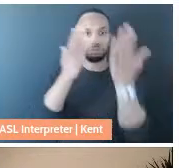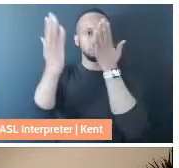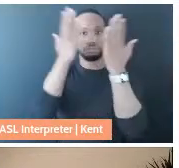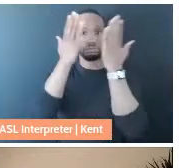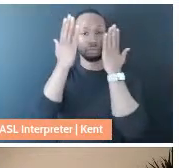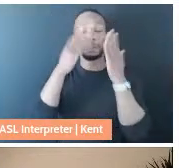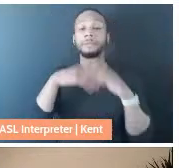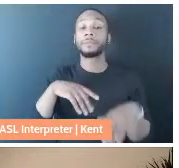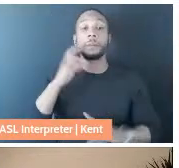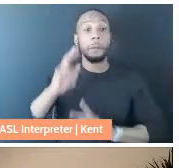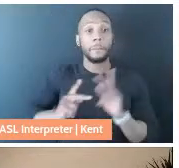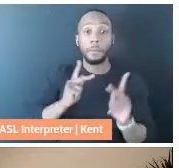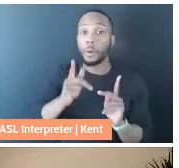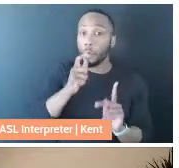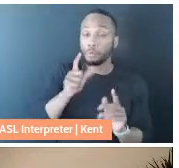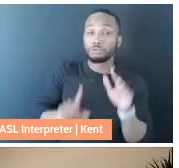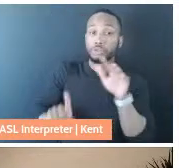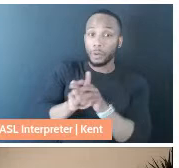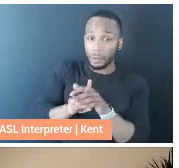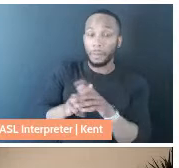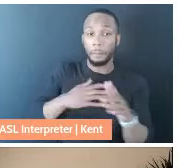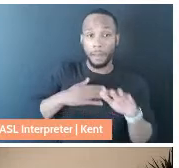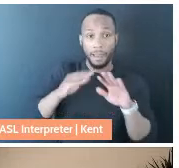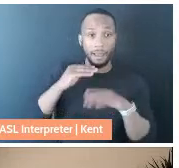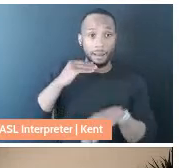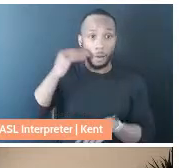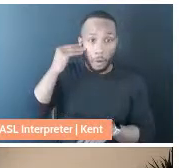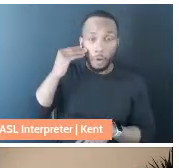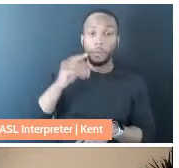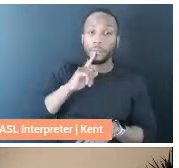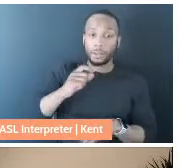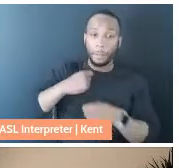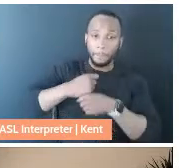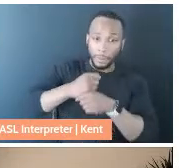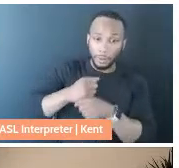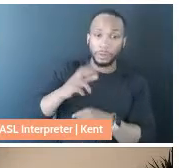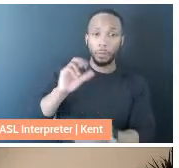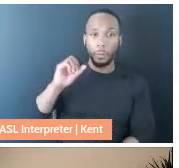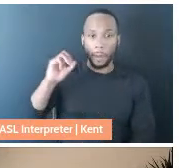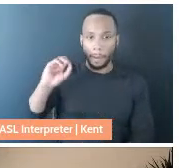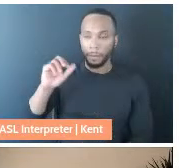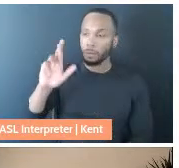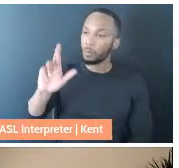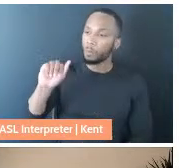People who showed up at my house and built a ramp and made other accessibility changes to really my